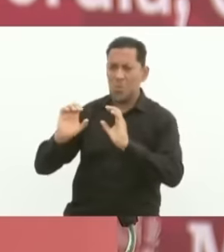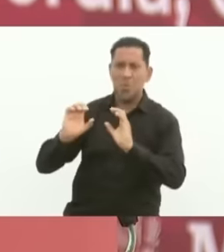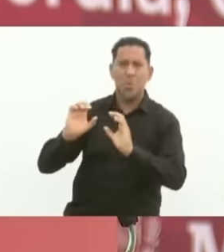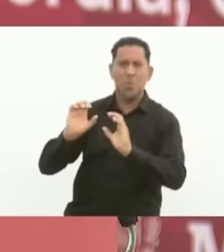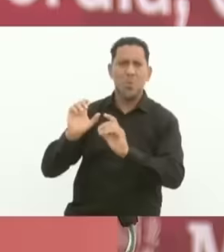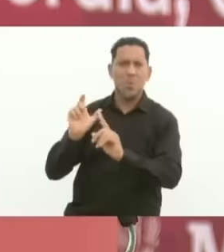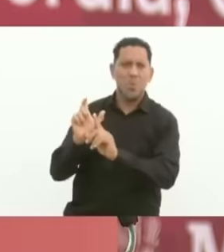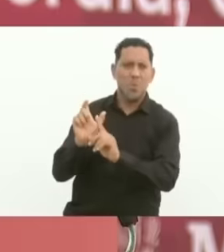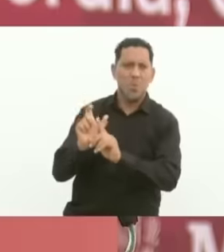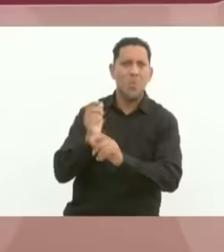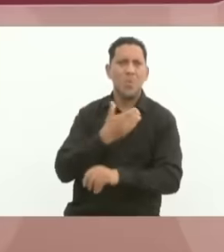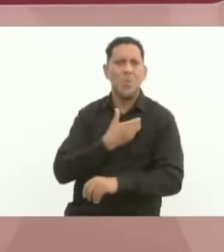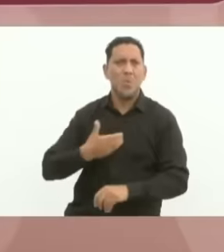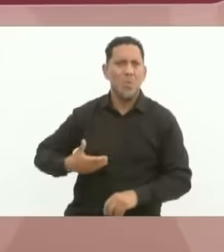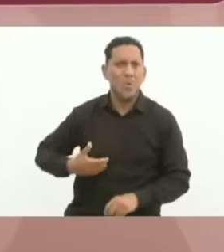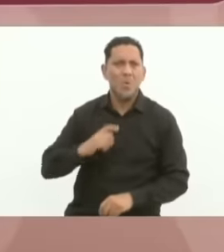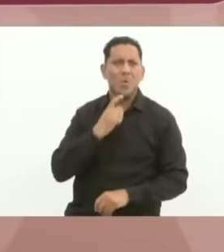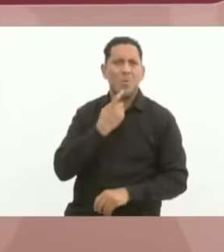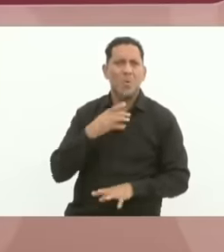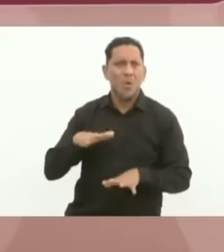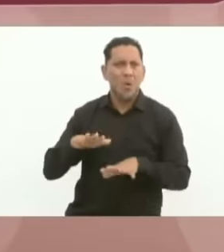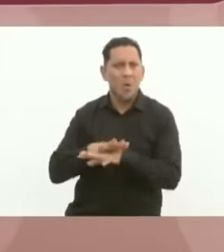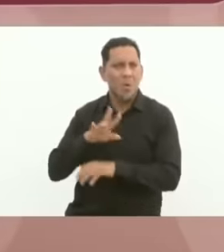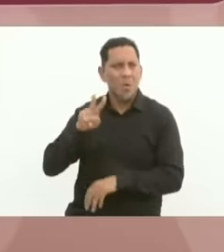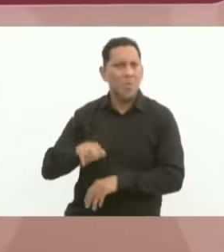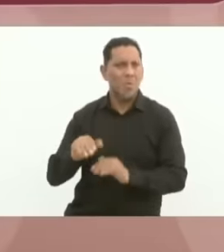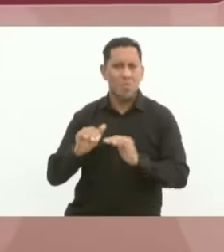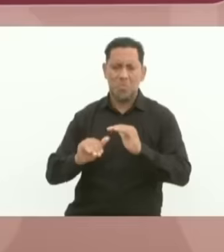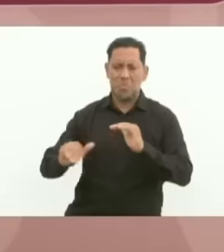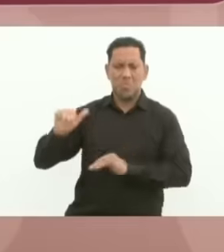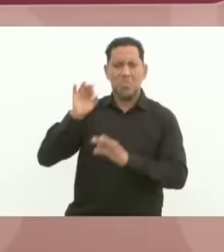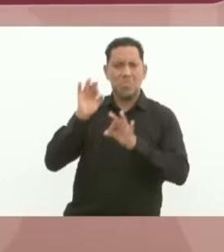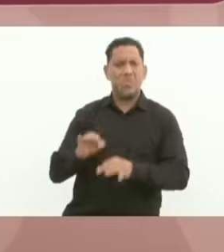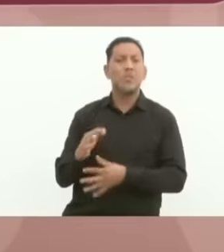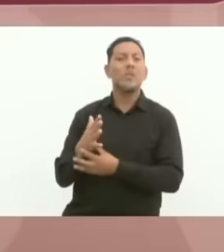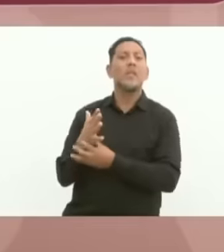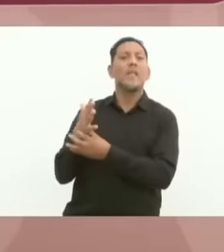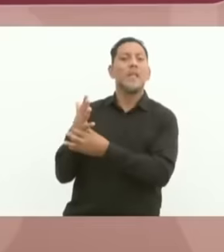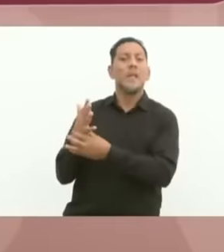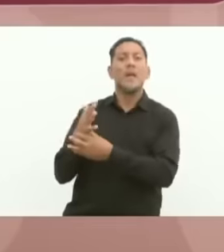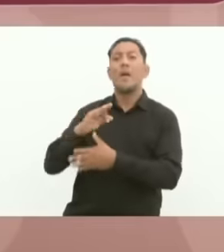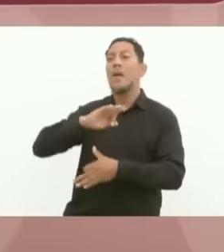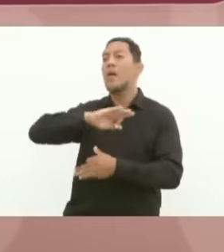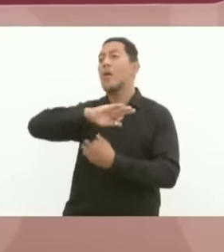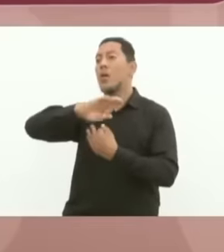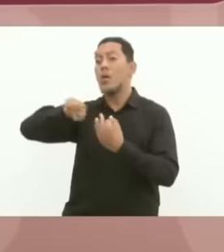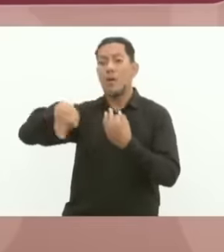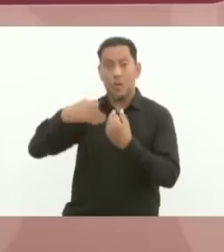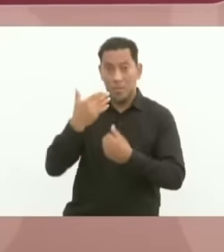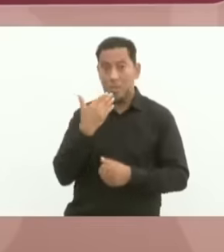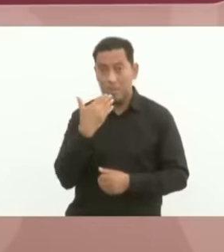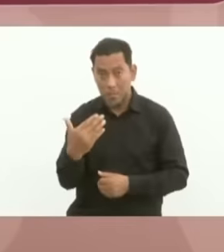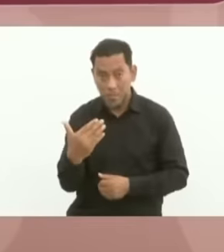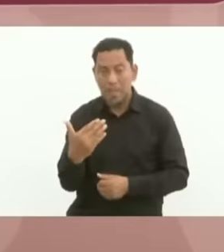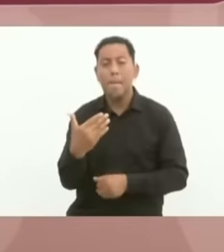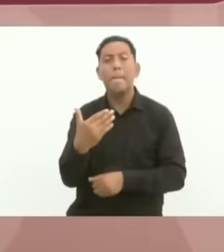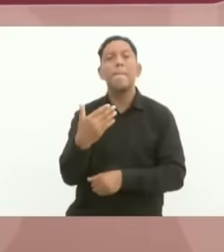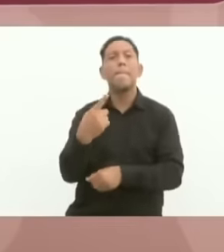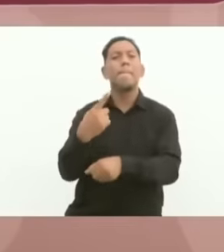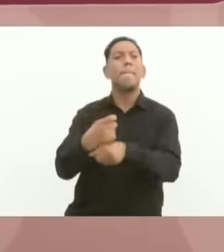transformation, a maxim that says for the good of all, the poor first, which is the essence of